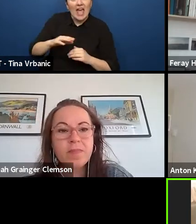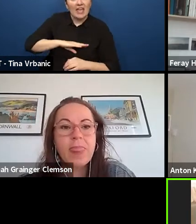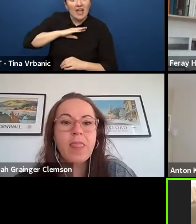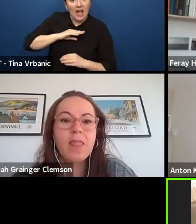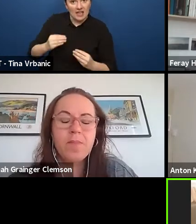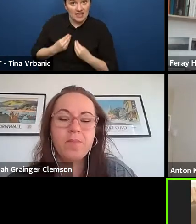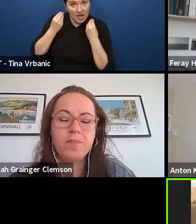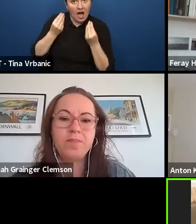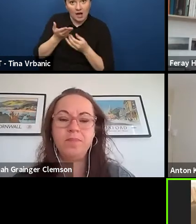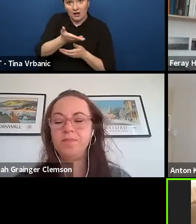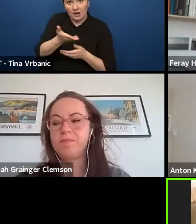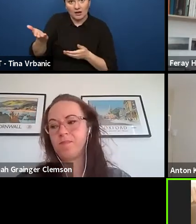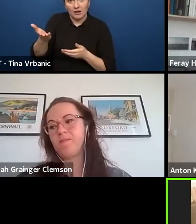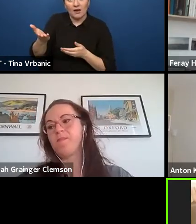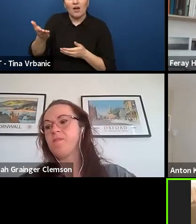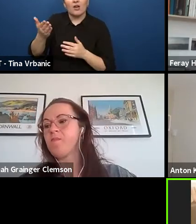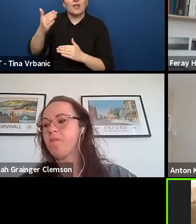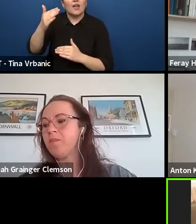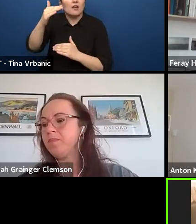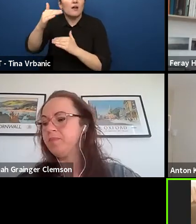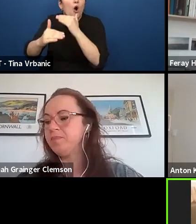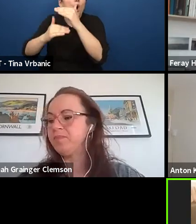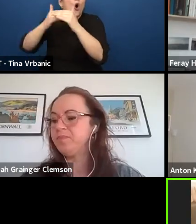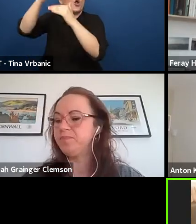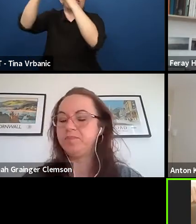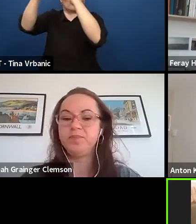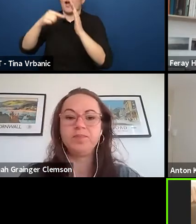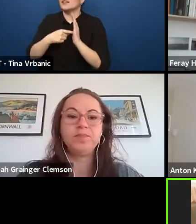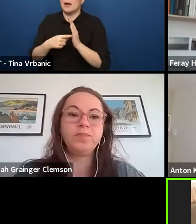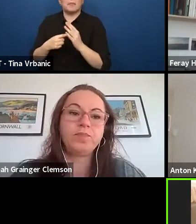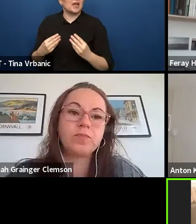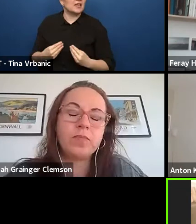is not going anymore to theatre because he had a bad experience.